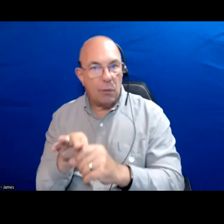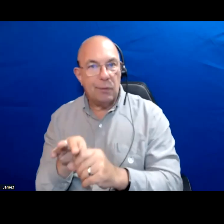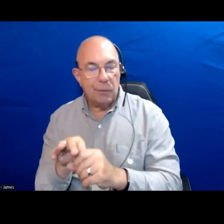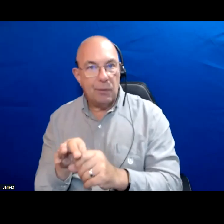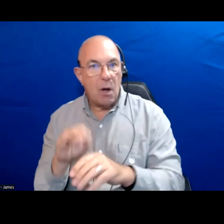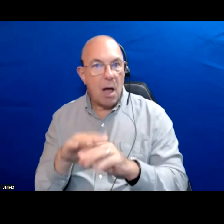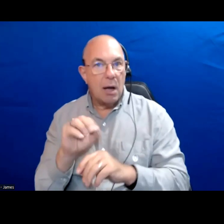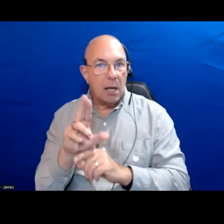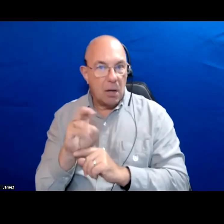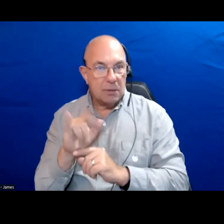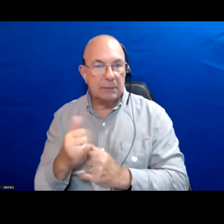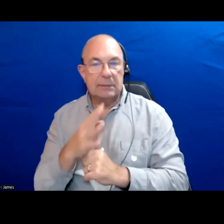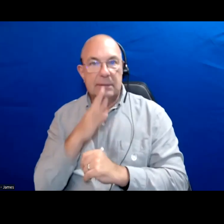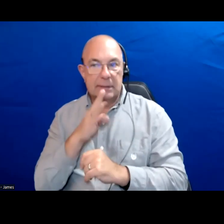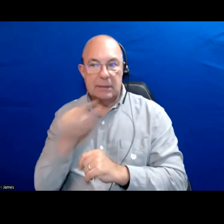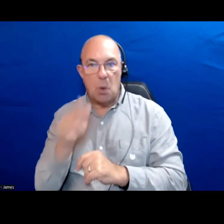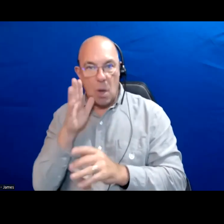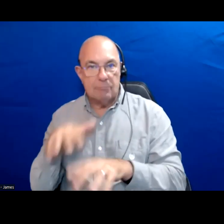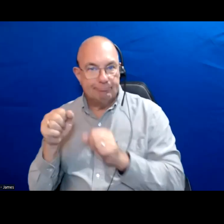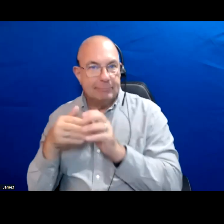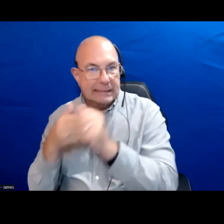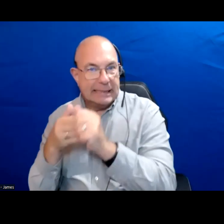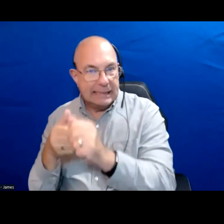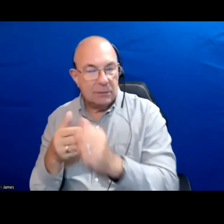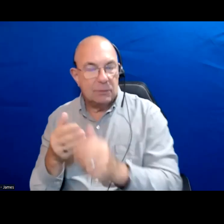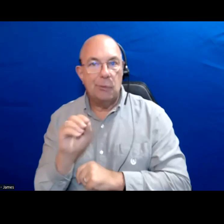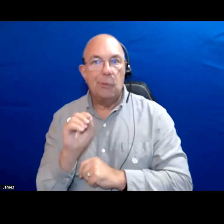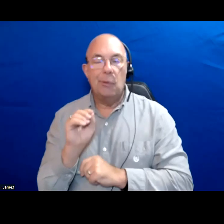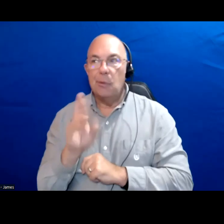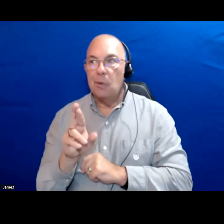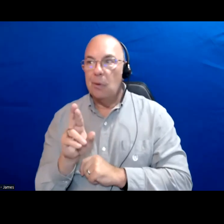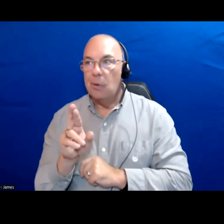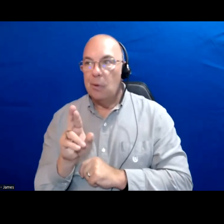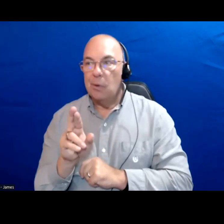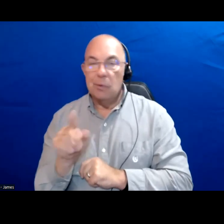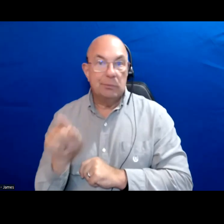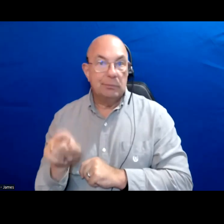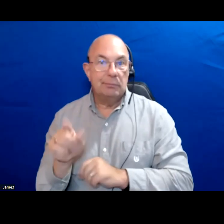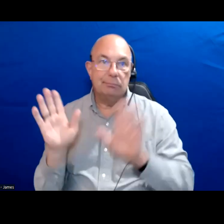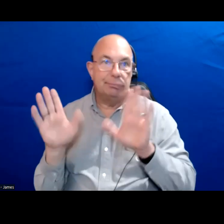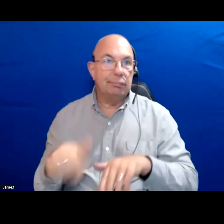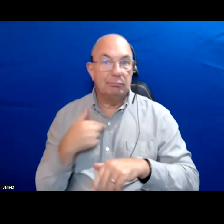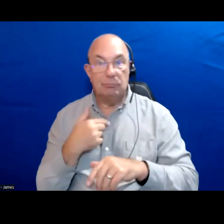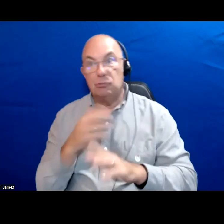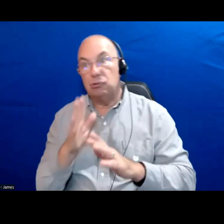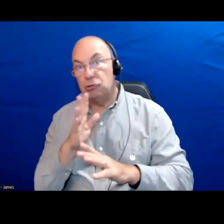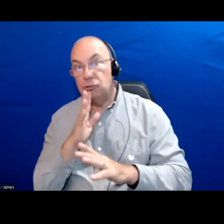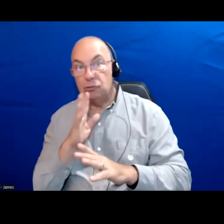counsel and now saying they're going to lead? Are they actually saying I've been talking about this for 10 years because they have